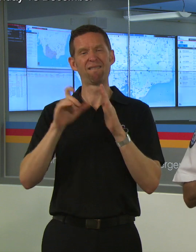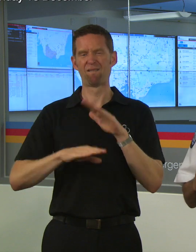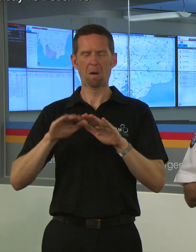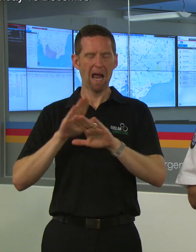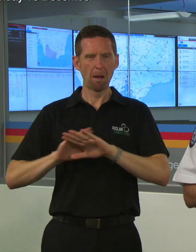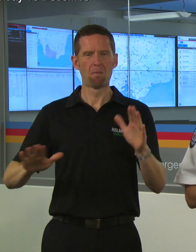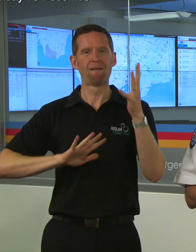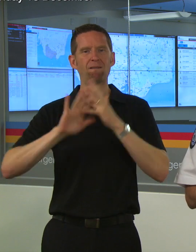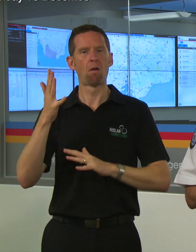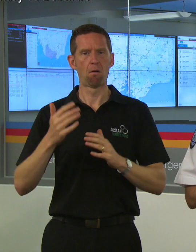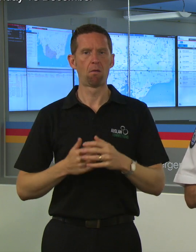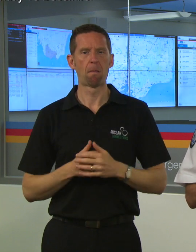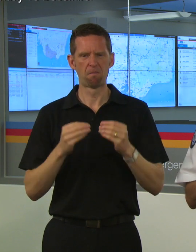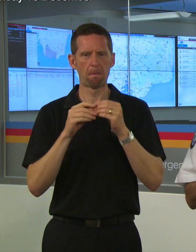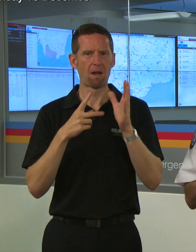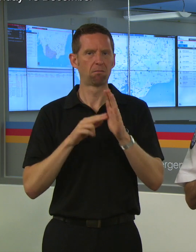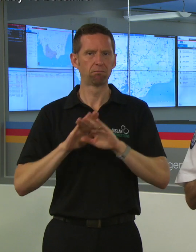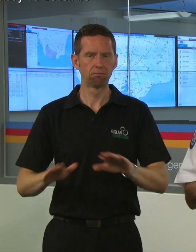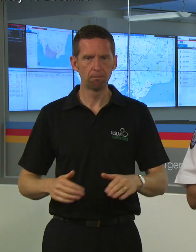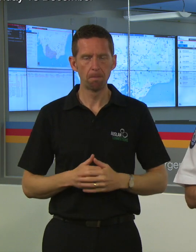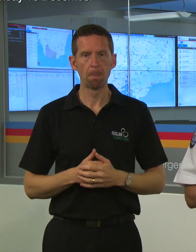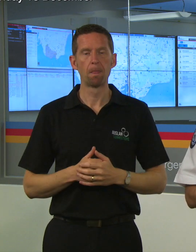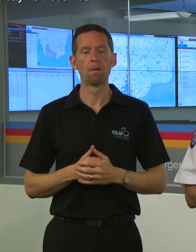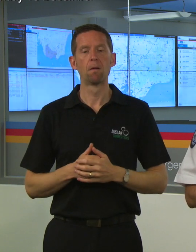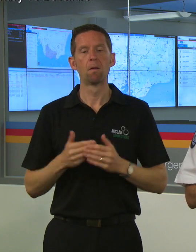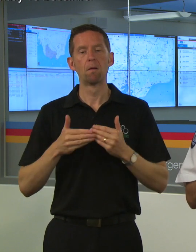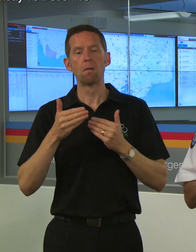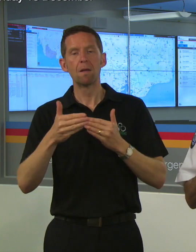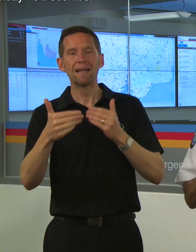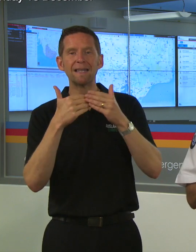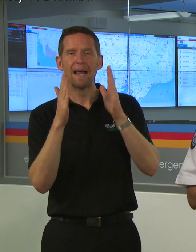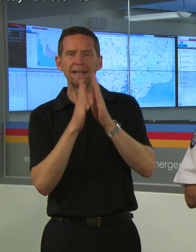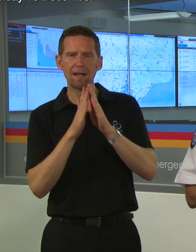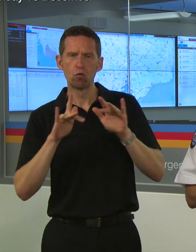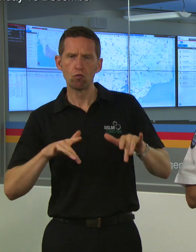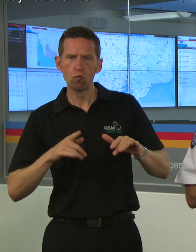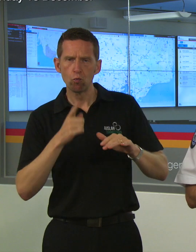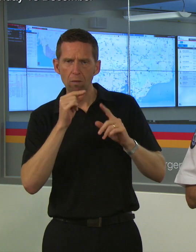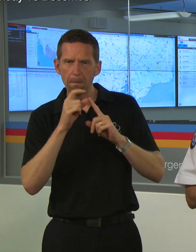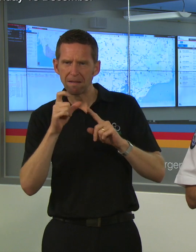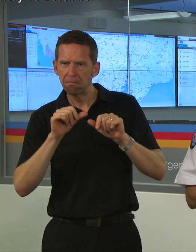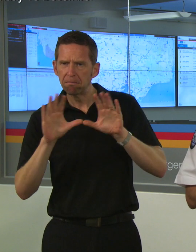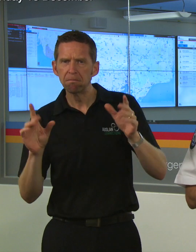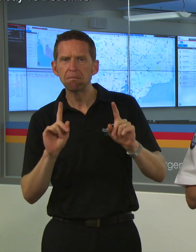We move into Sunday, that we haven't quite got the exact temperatures for Sunday, but it will remain warm